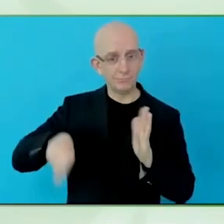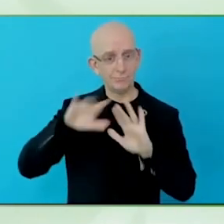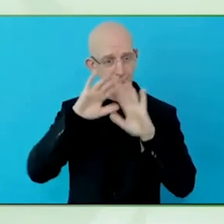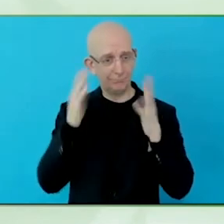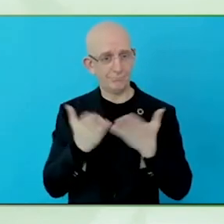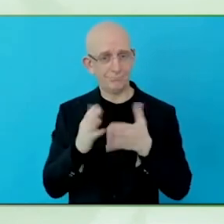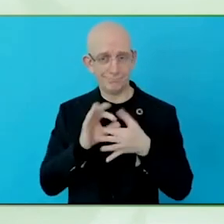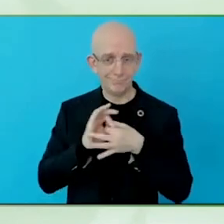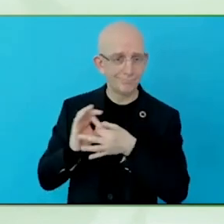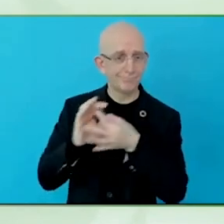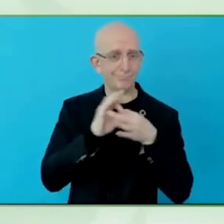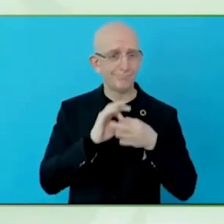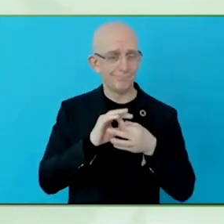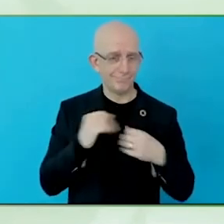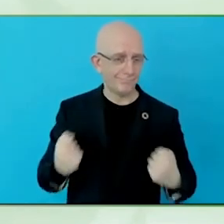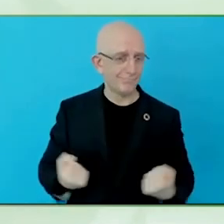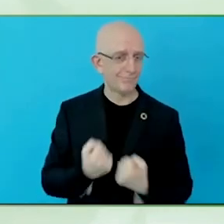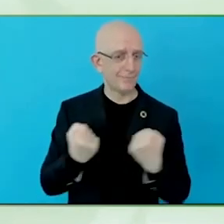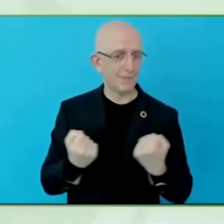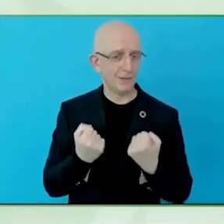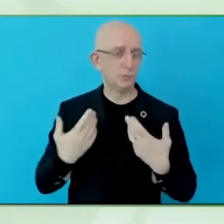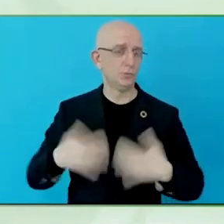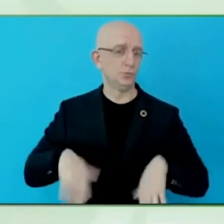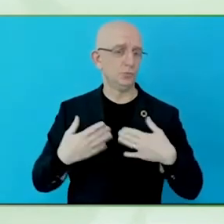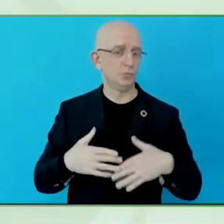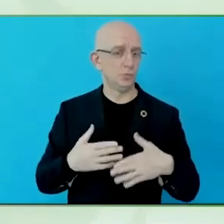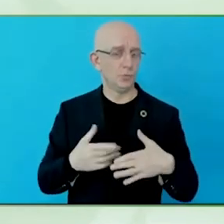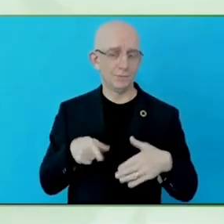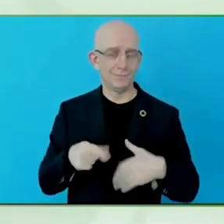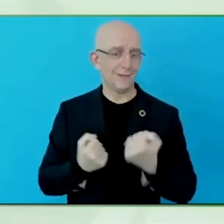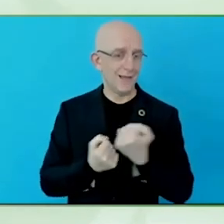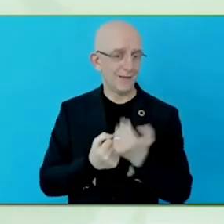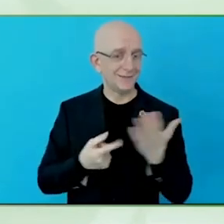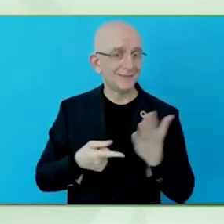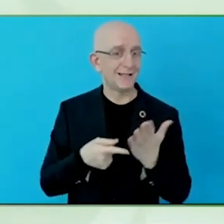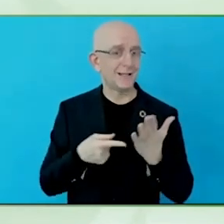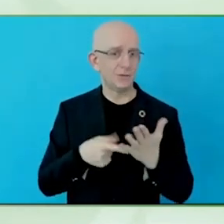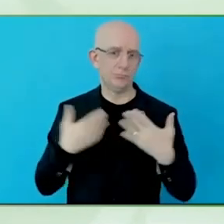However, this is the first time, through this report, we have put a